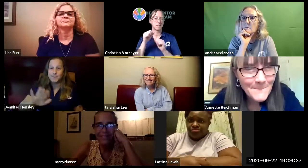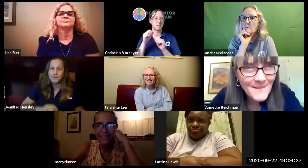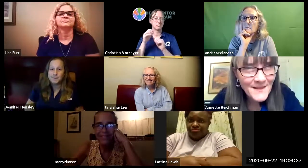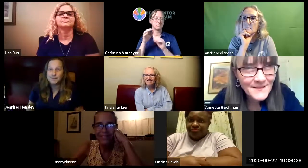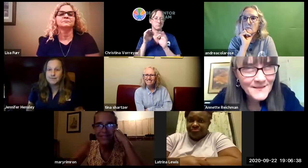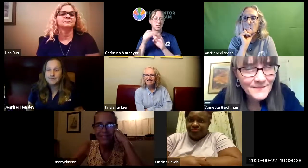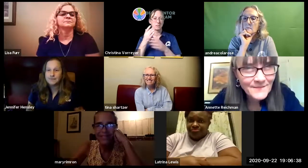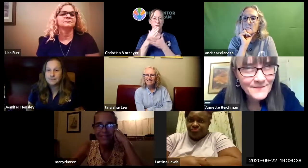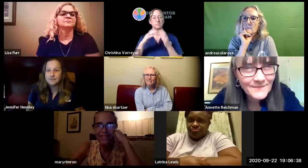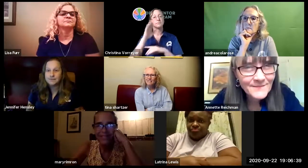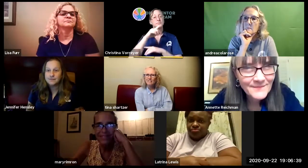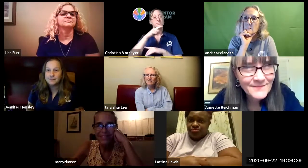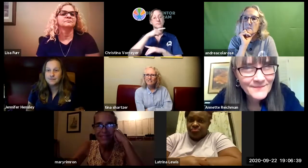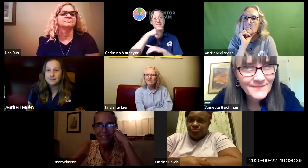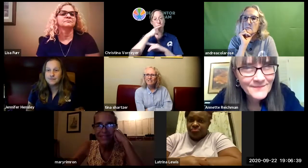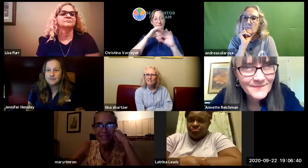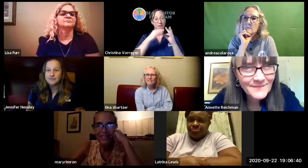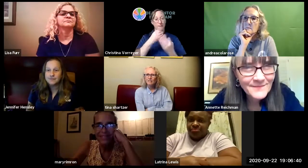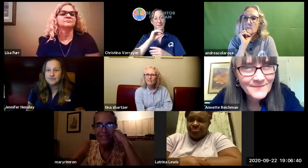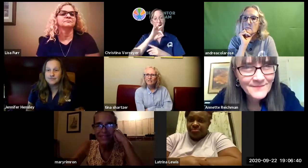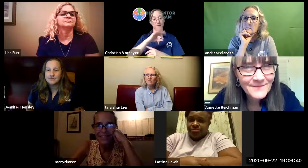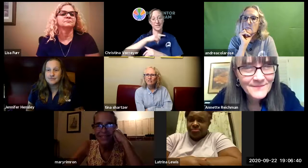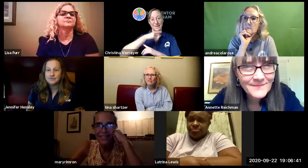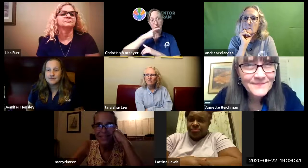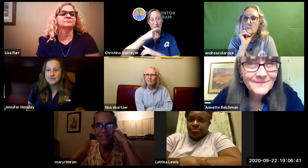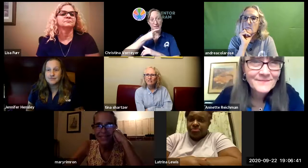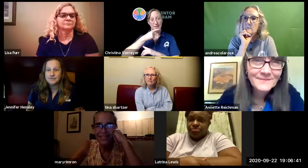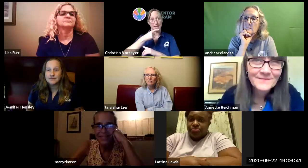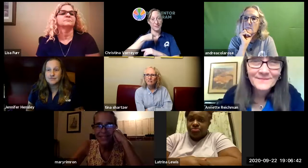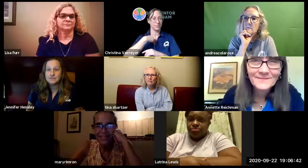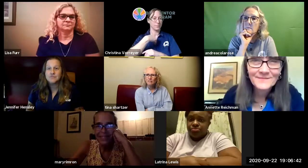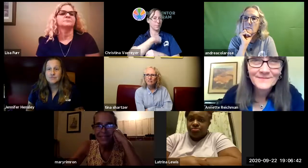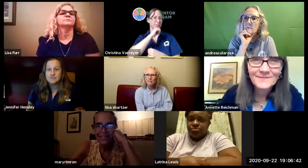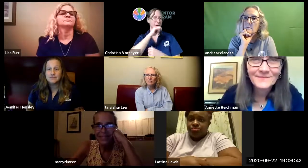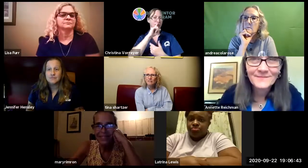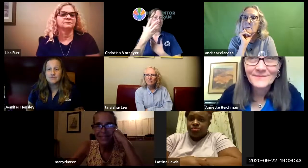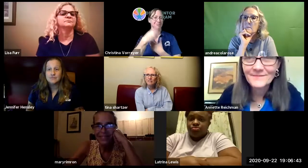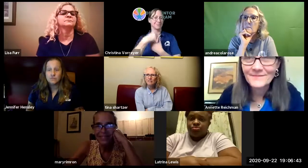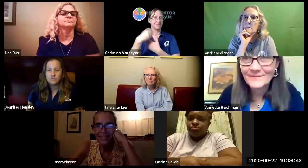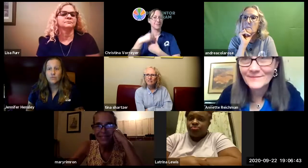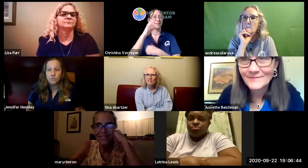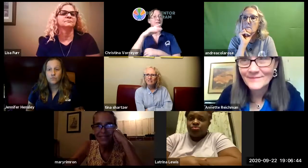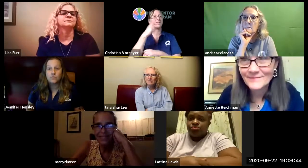it's your group uh sure this is chrissy